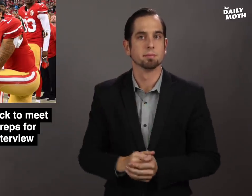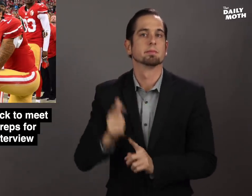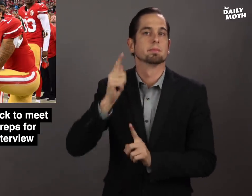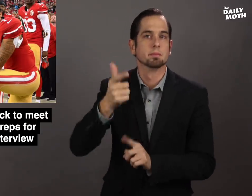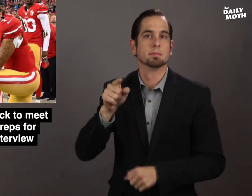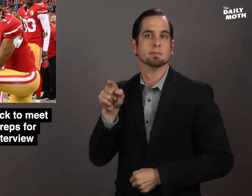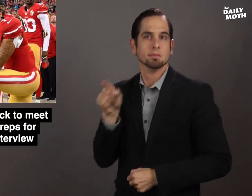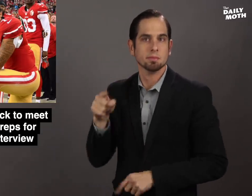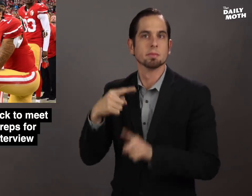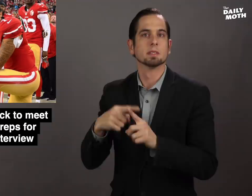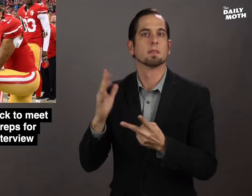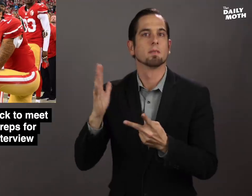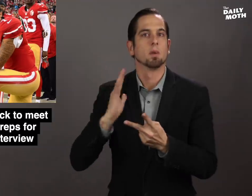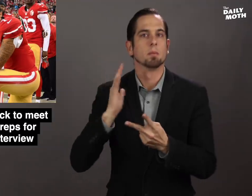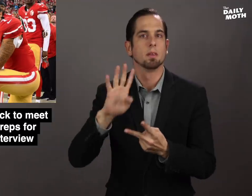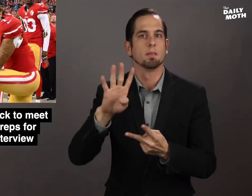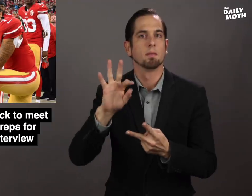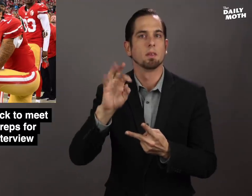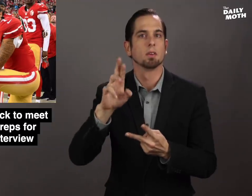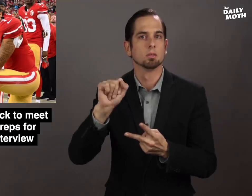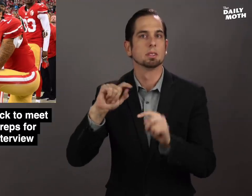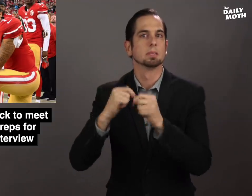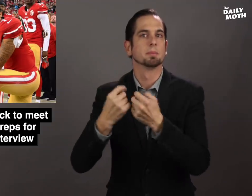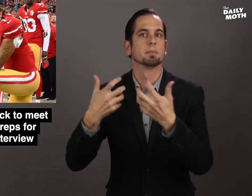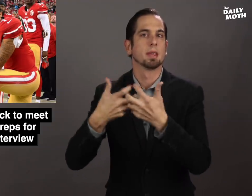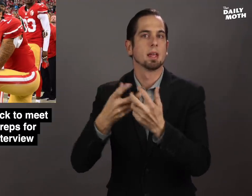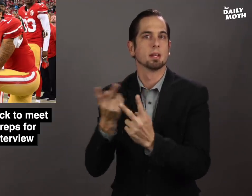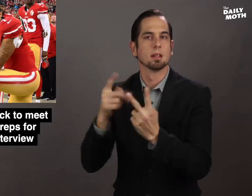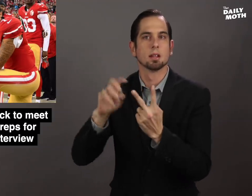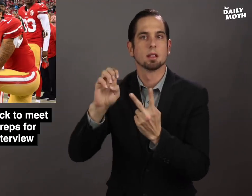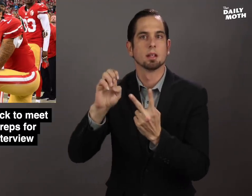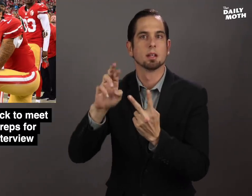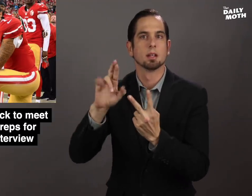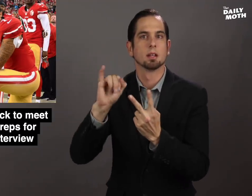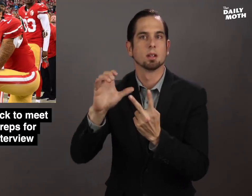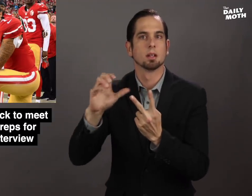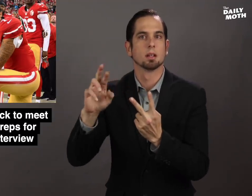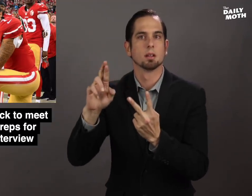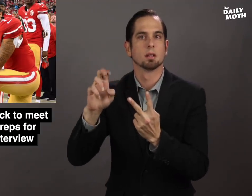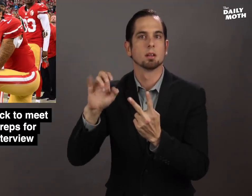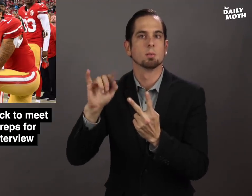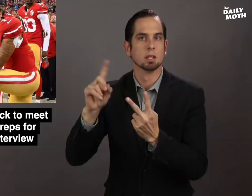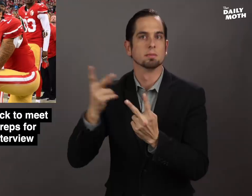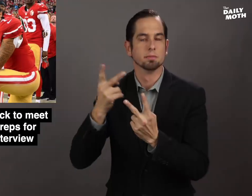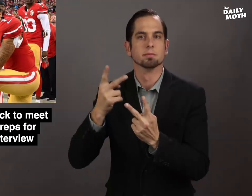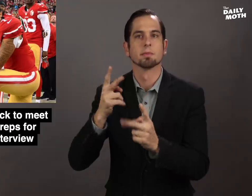He and a former 49ers teammate, Eric Reid,